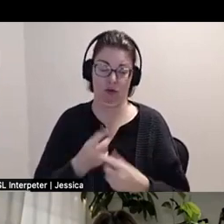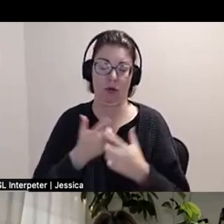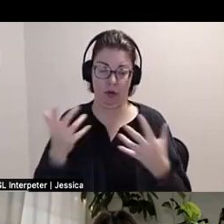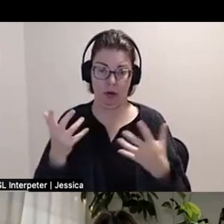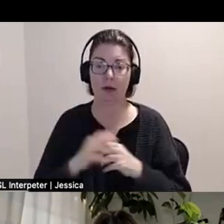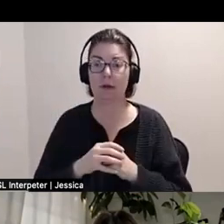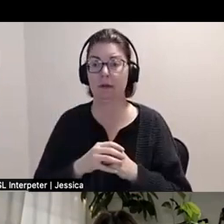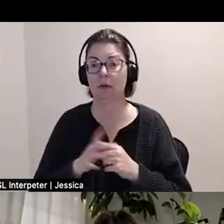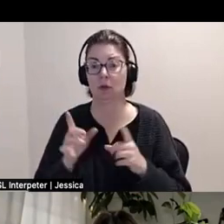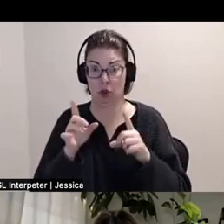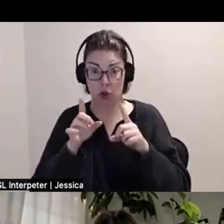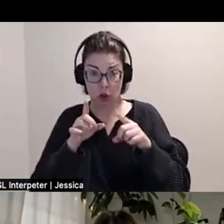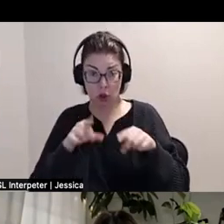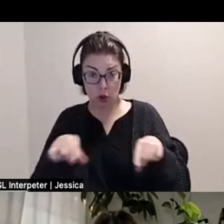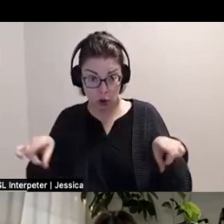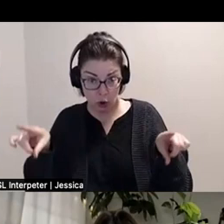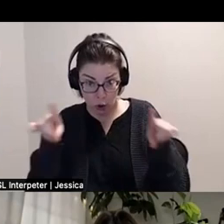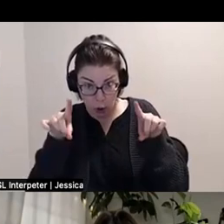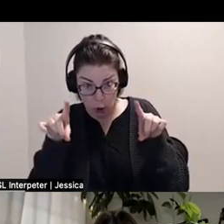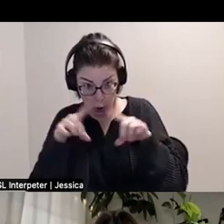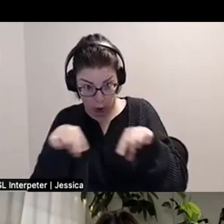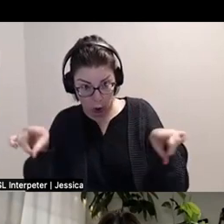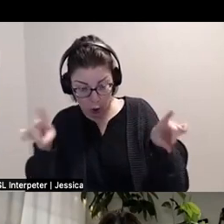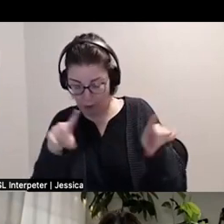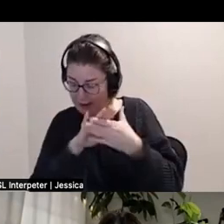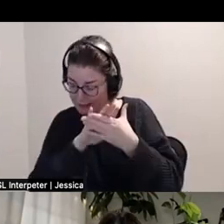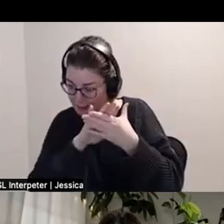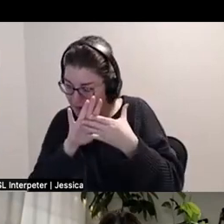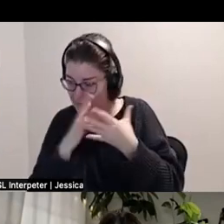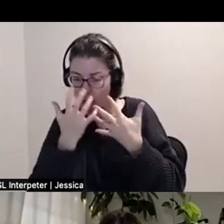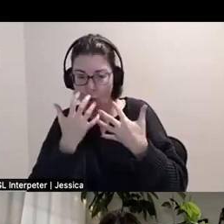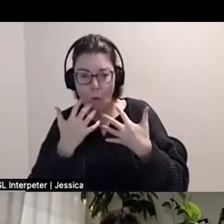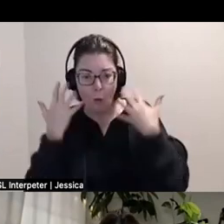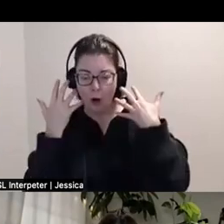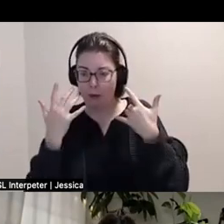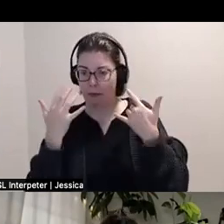You, you lot are like the kindest warmest folks like after every interaction,